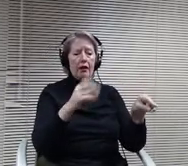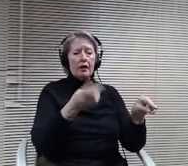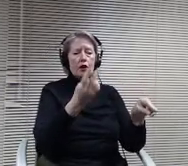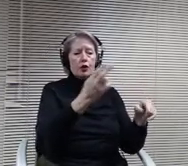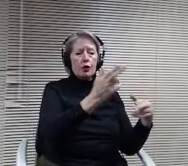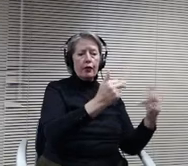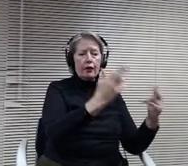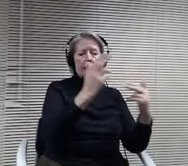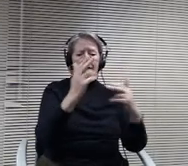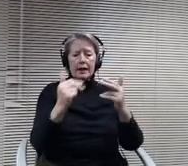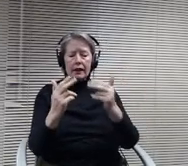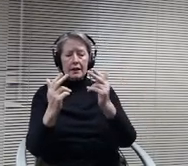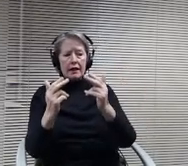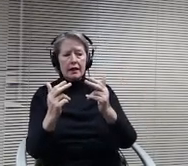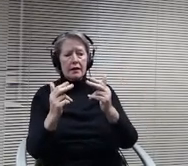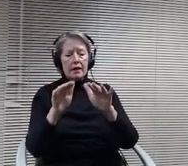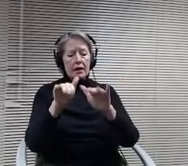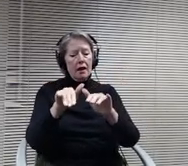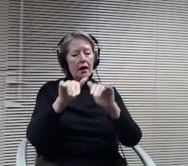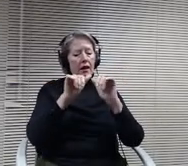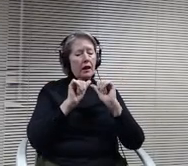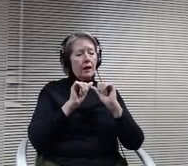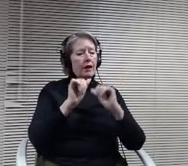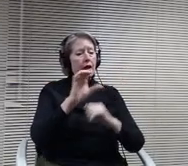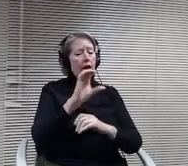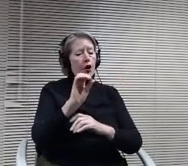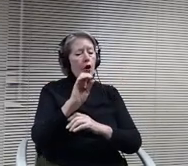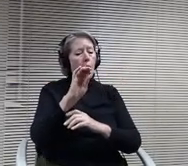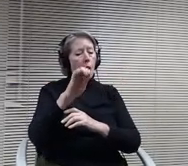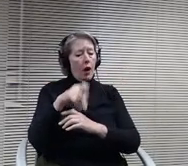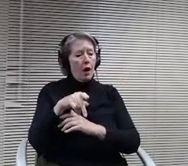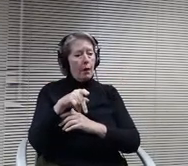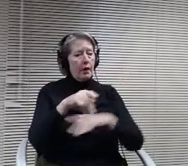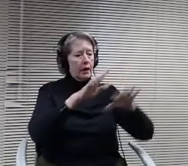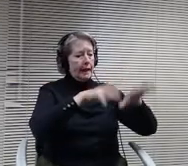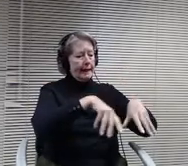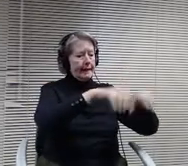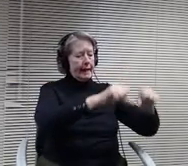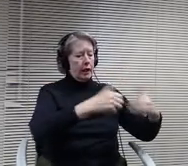and taking the ownership of this is there. It's more of a Max. Is